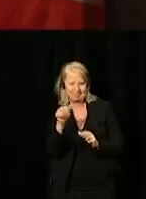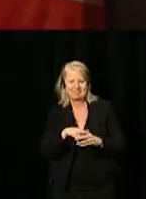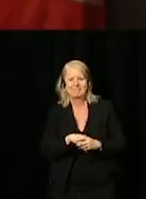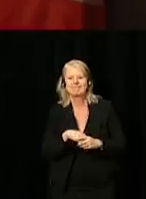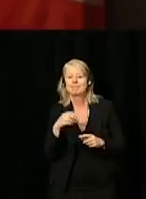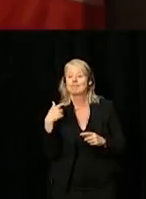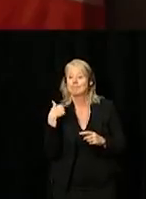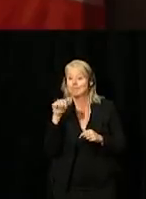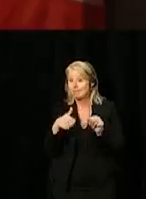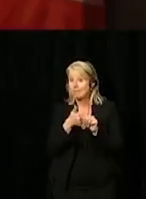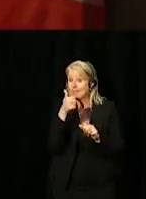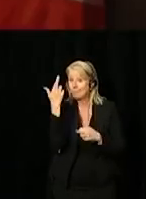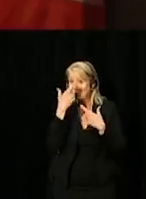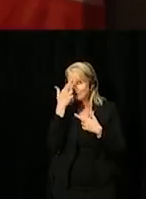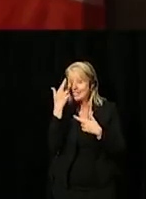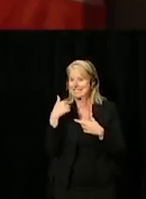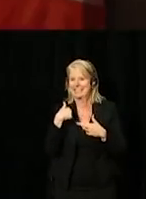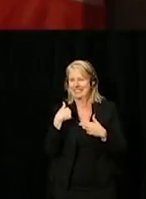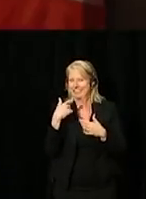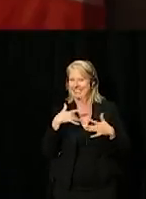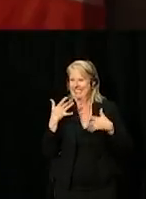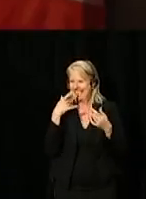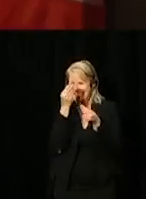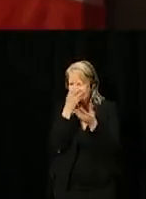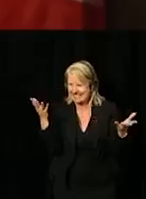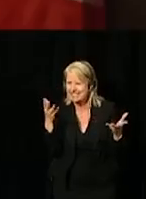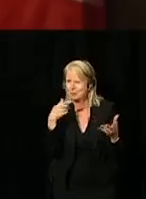We're also here for a very exciting announcement, which I'll get to shortly.